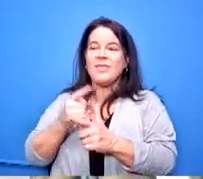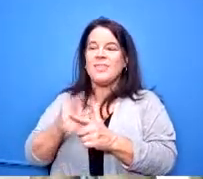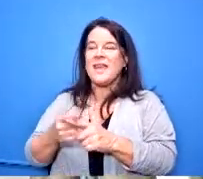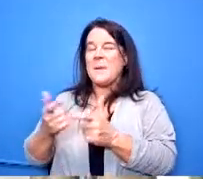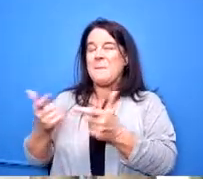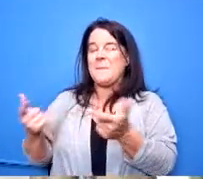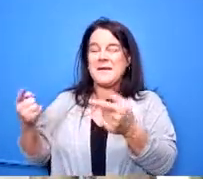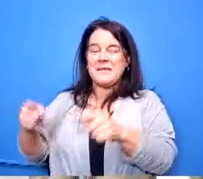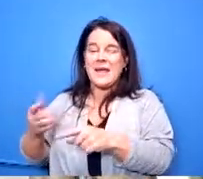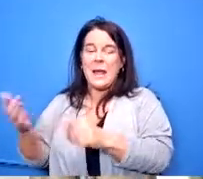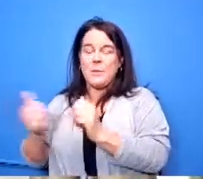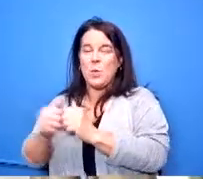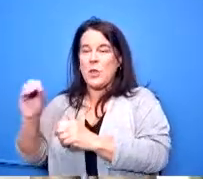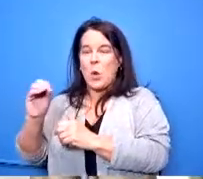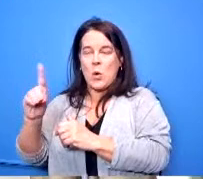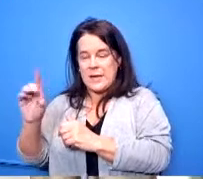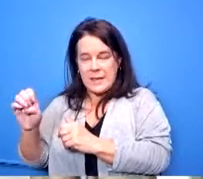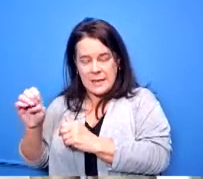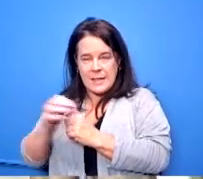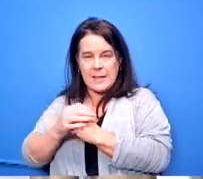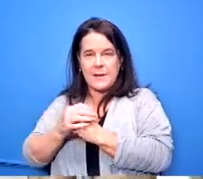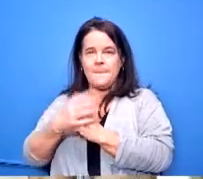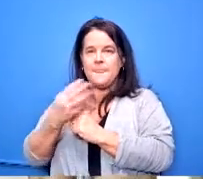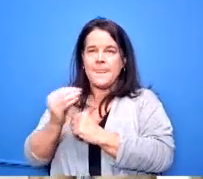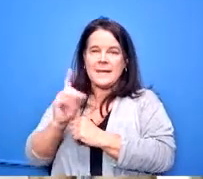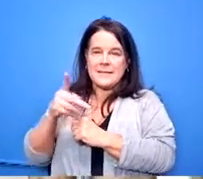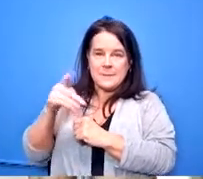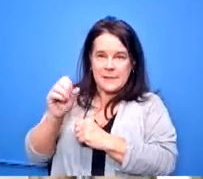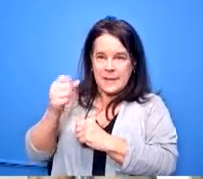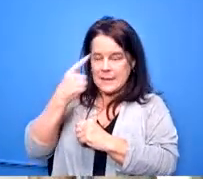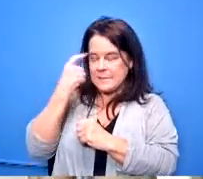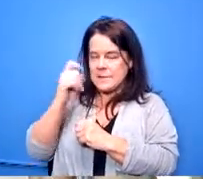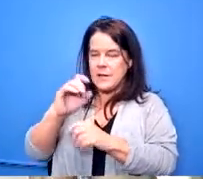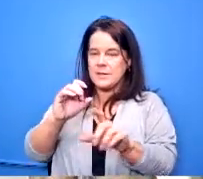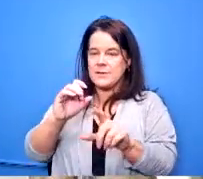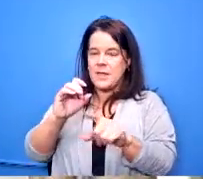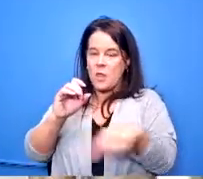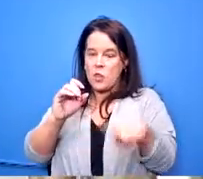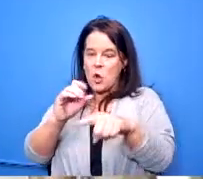ohio department of ed and dayton public schools because the charter parents uh resisted that